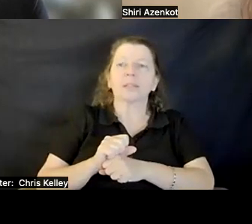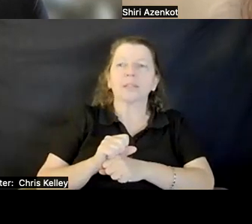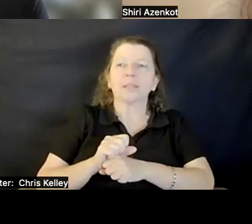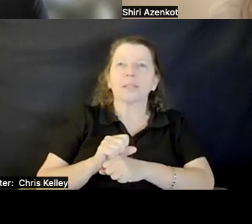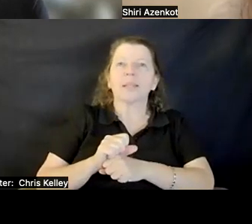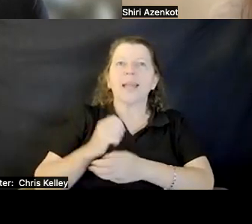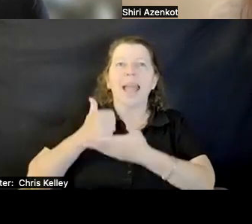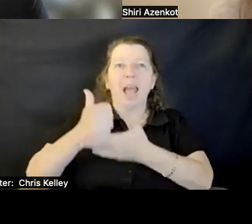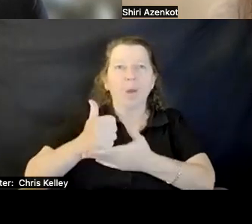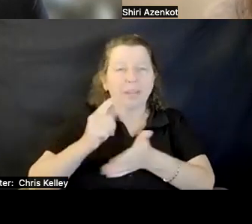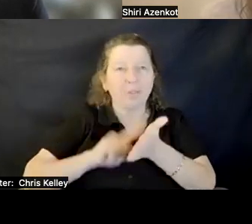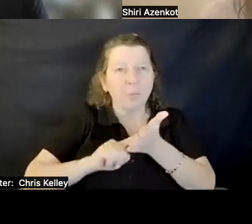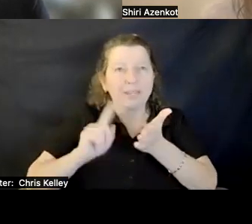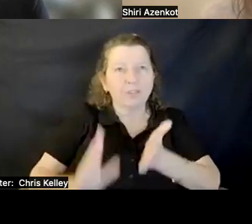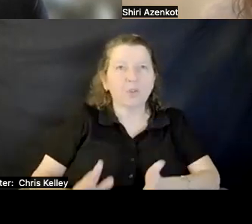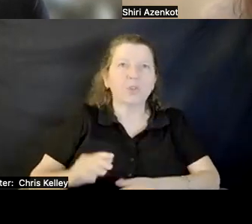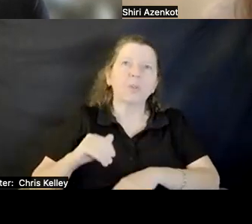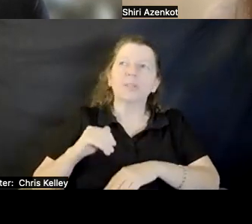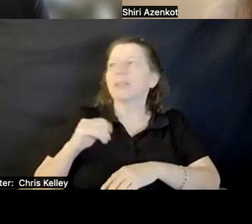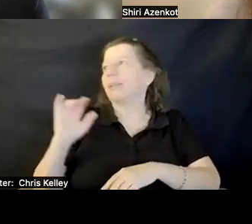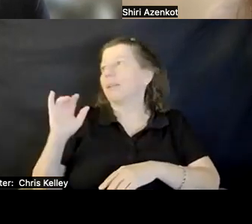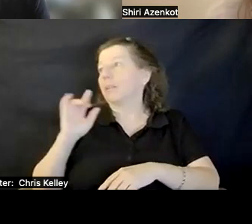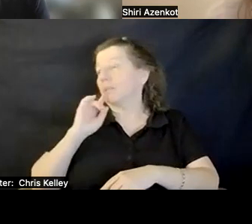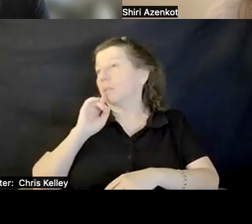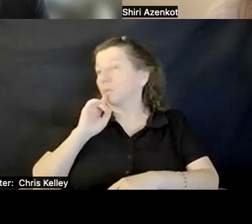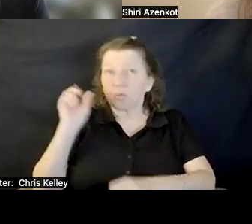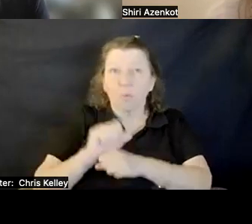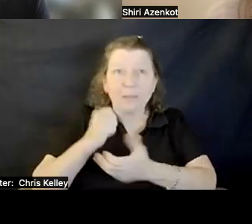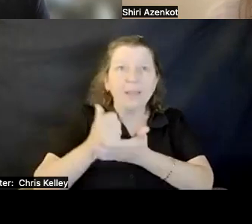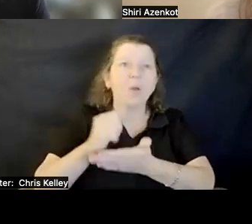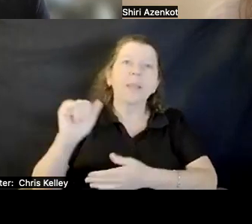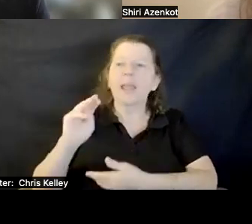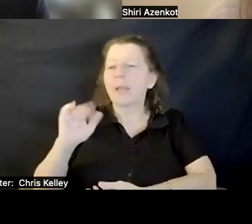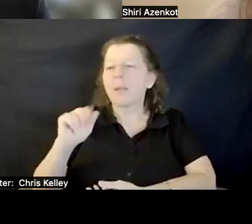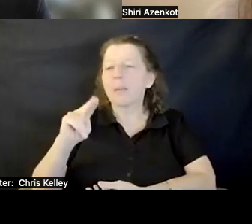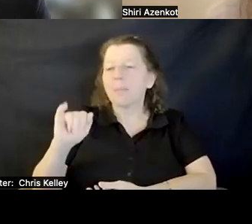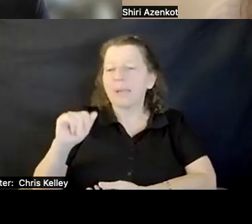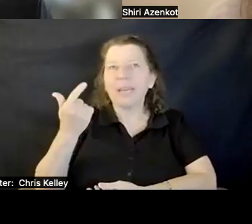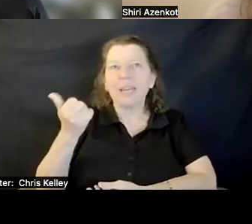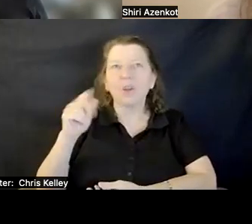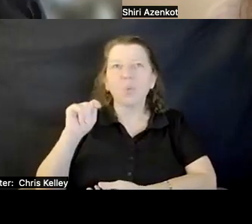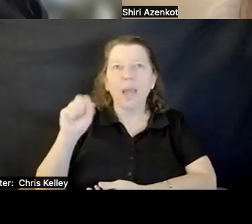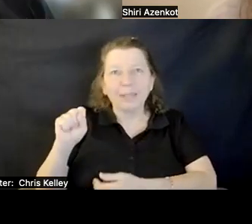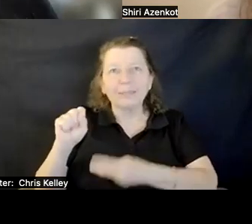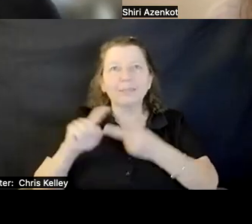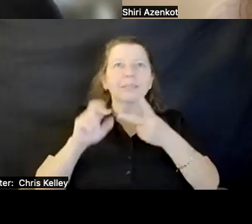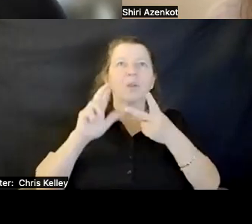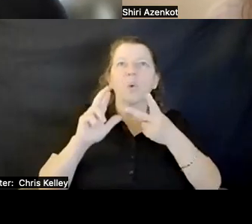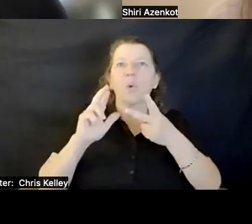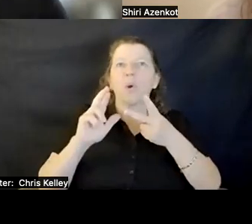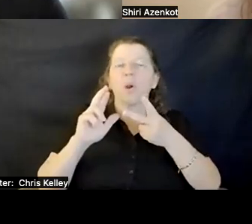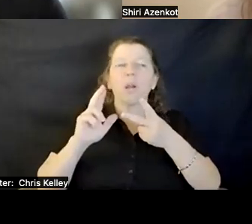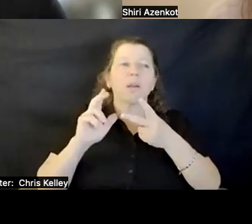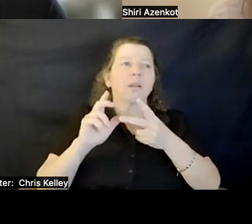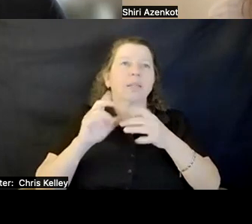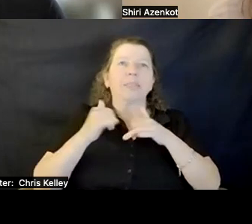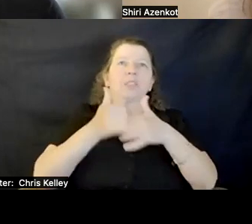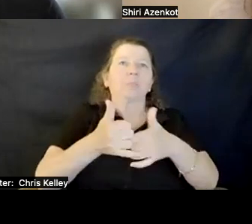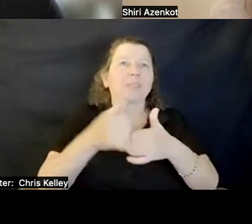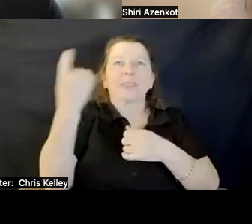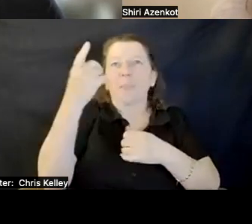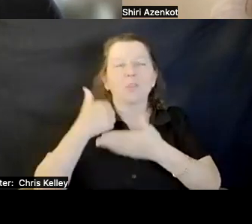form of mini grants or gifts to help people from of their work and start new projects.